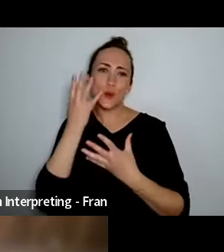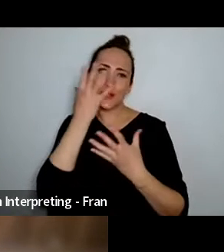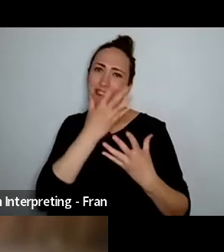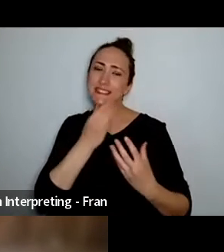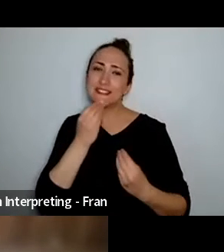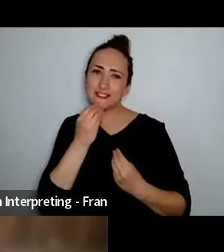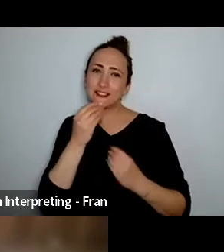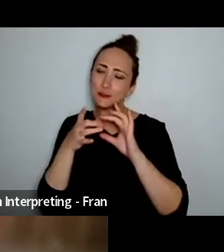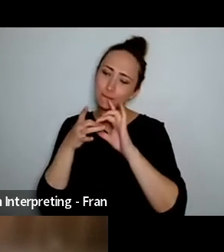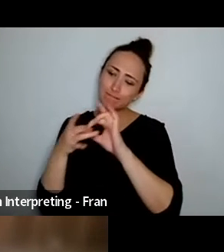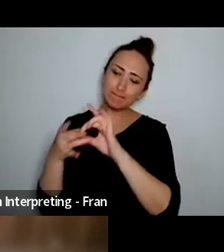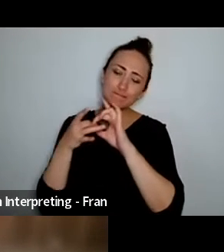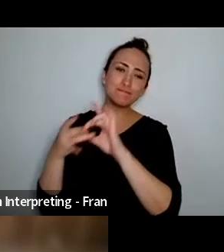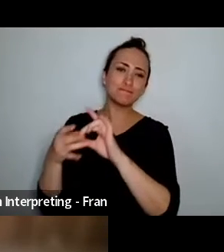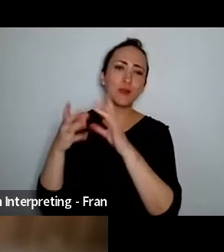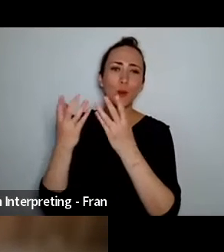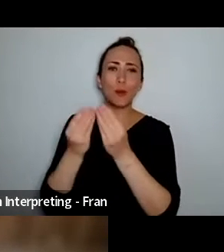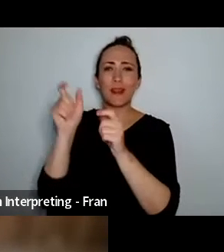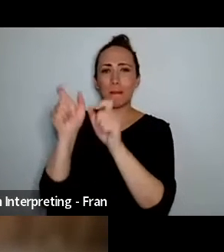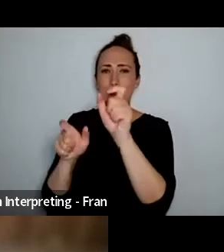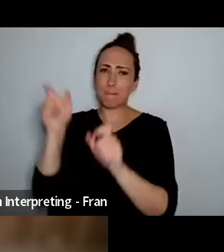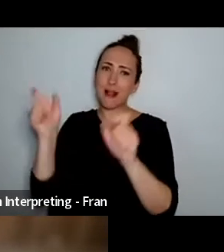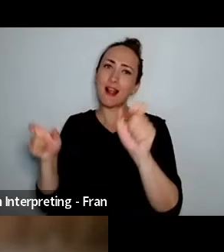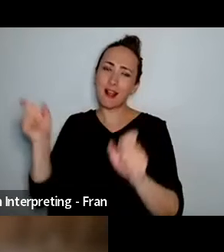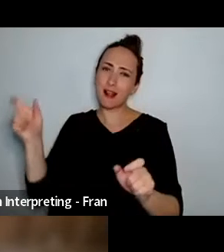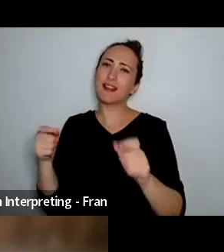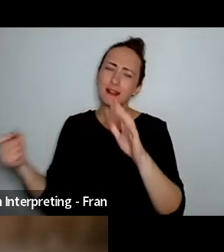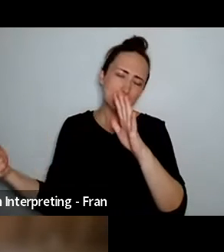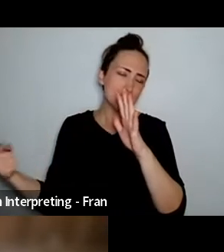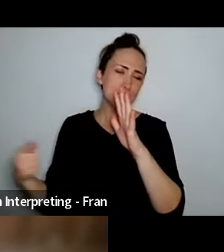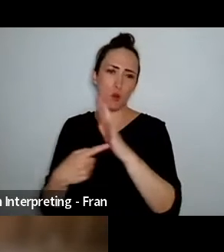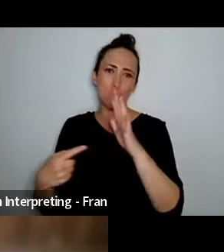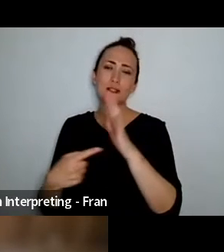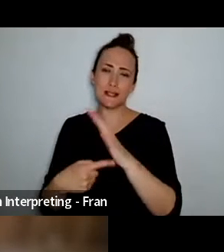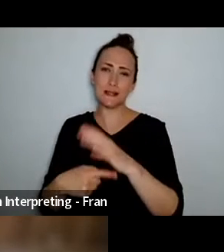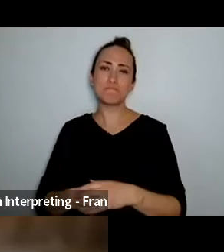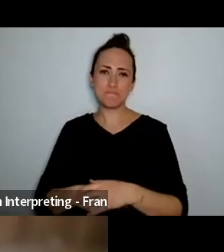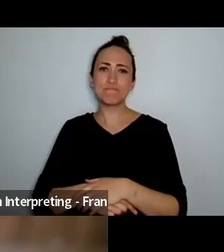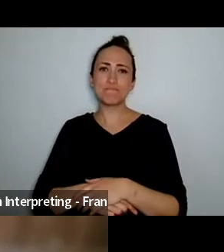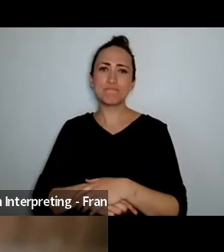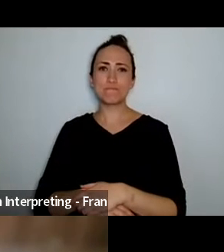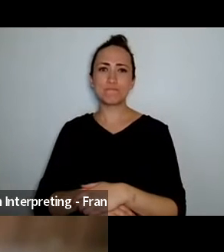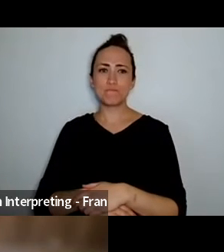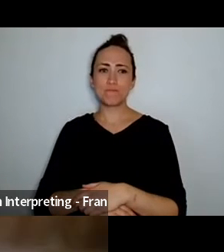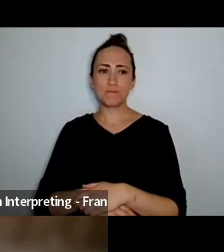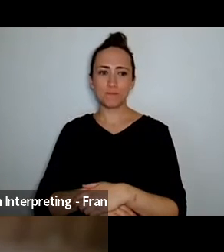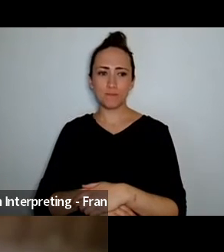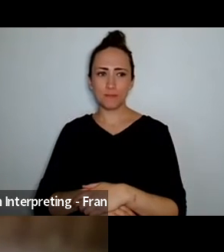how important it is what we do awesome can we have a swap of interpreters please